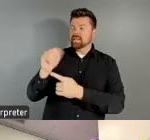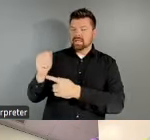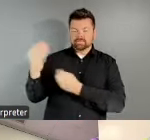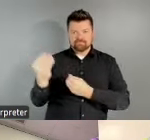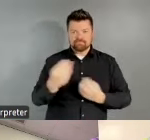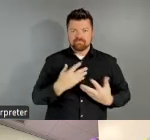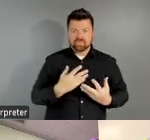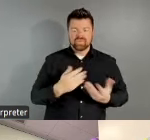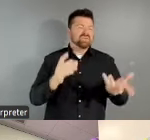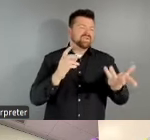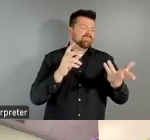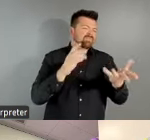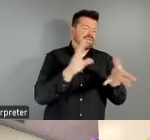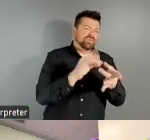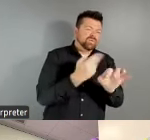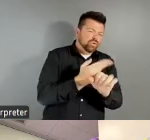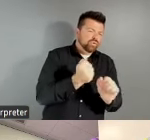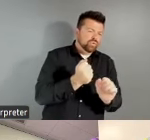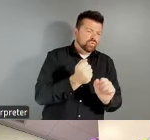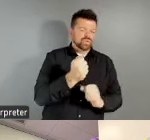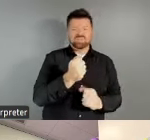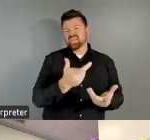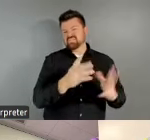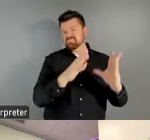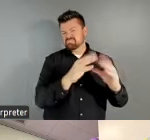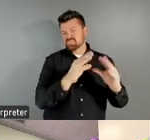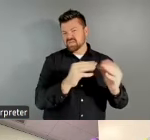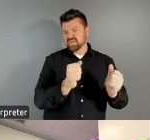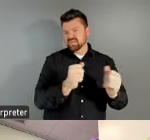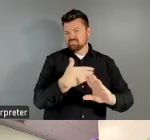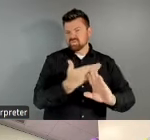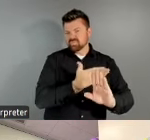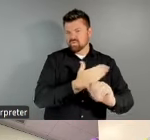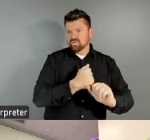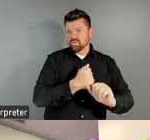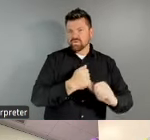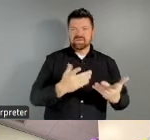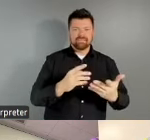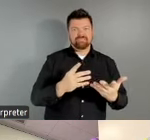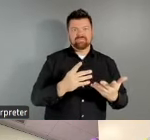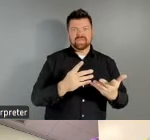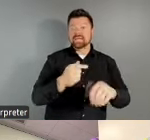the conference was we're like in between the first and second period, we have like two more periods